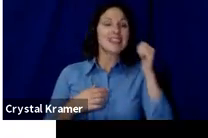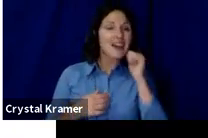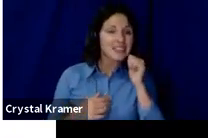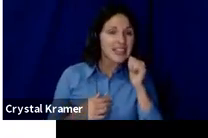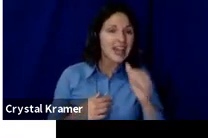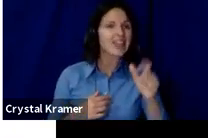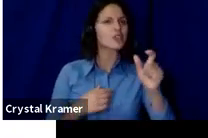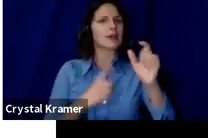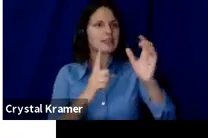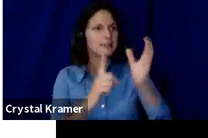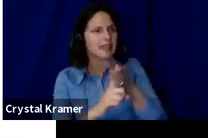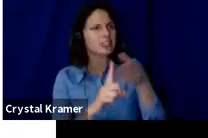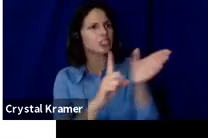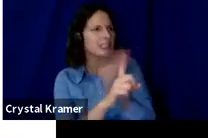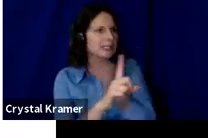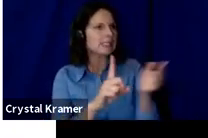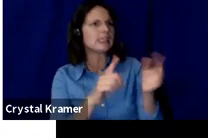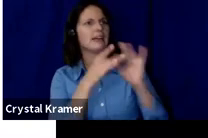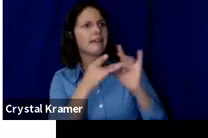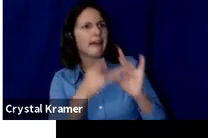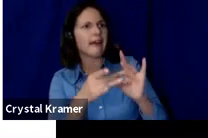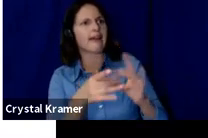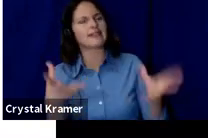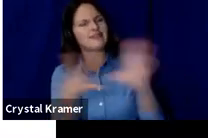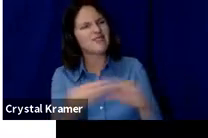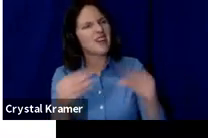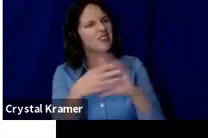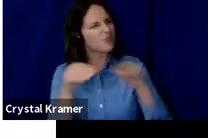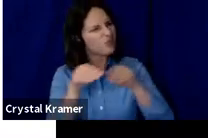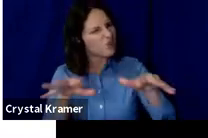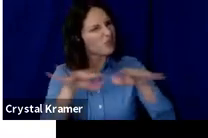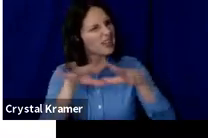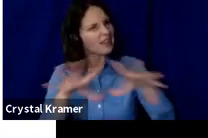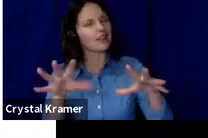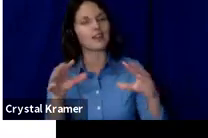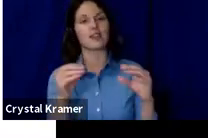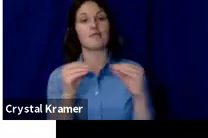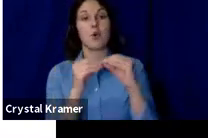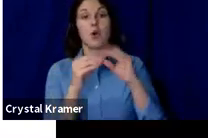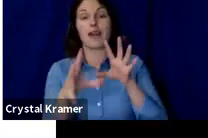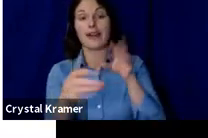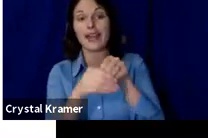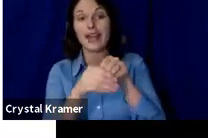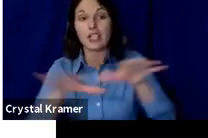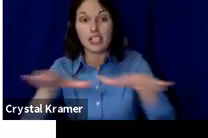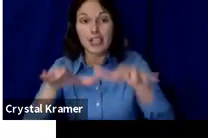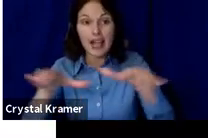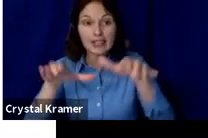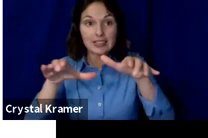tell your story. The more engaged and active you are, the more likely you can be successful.